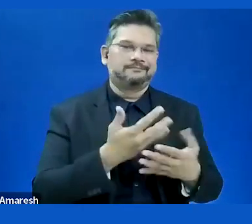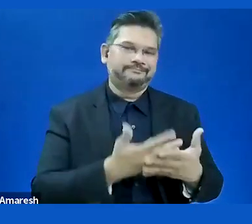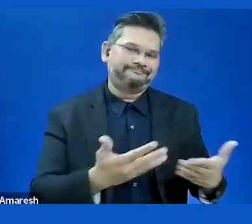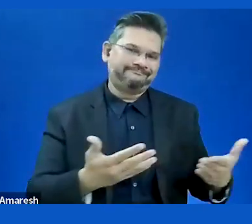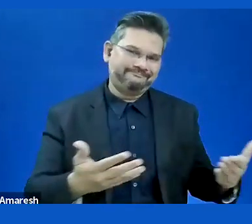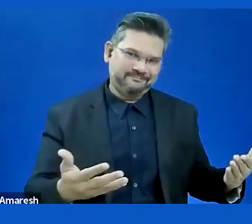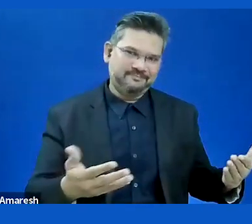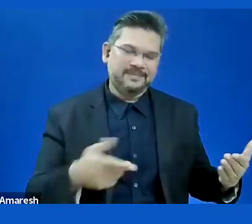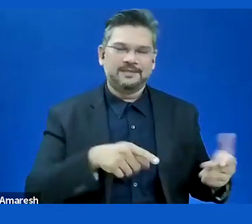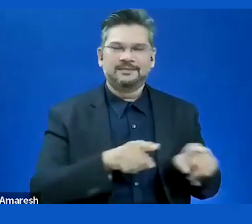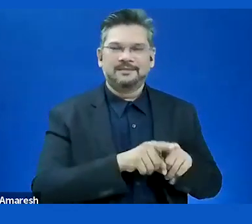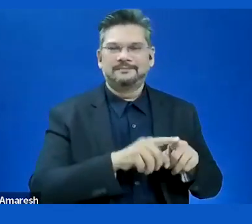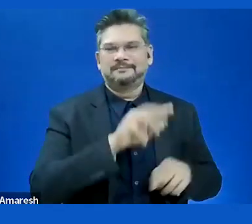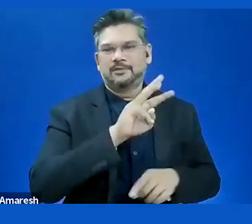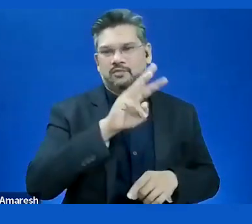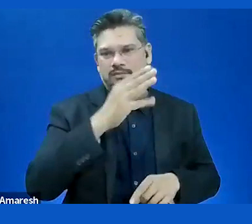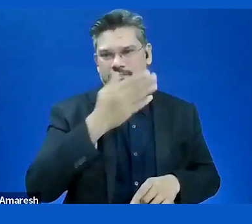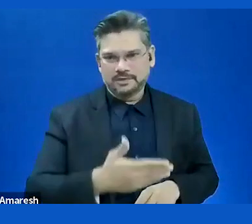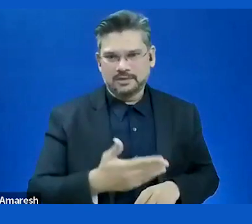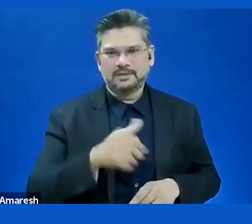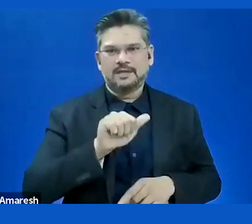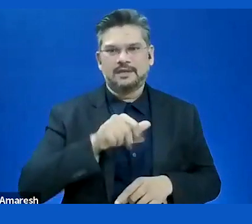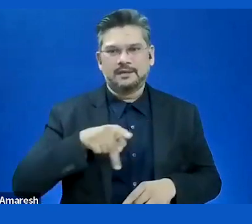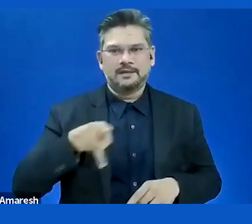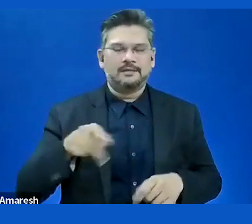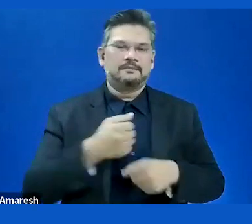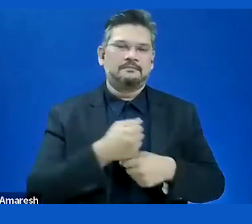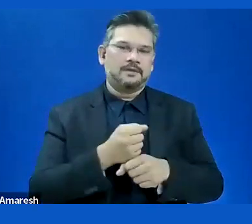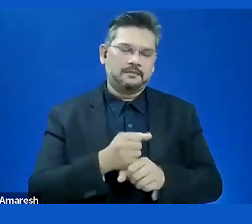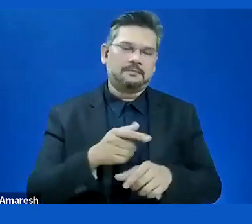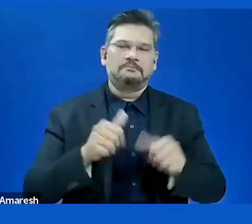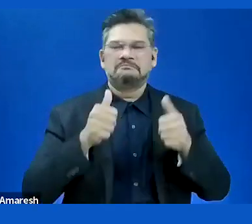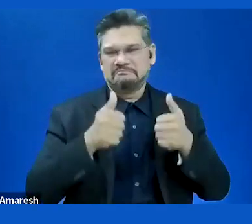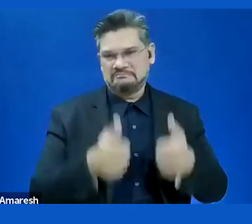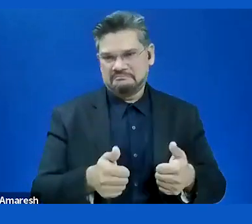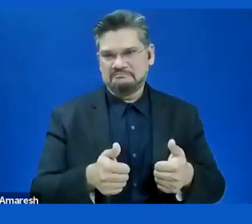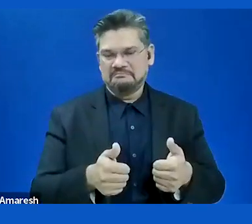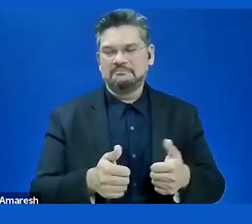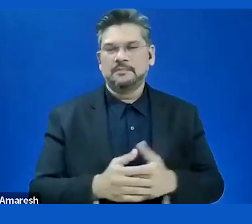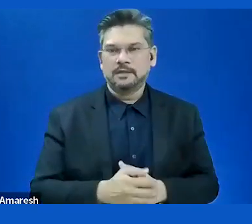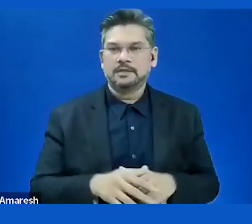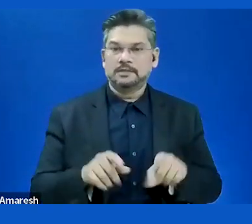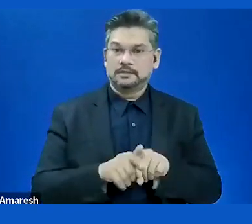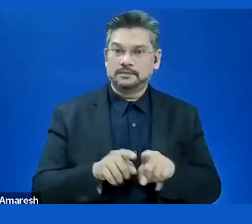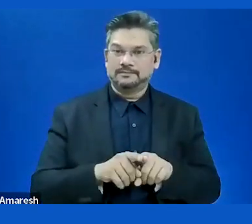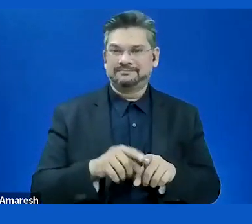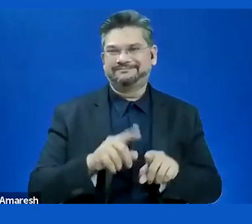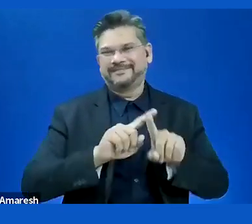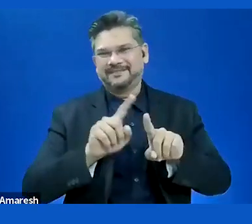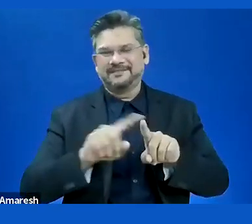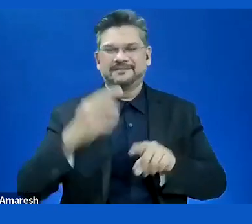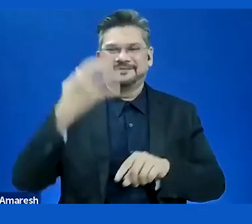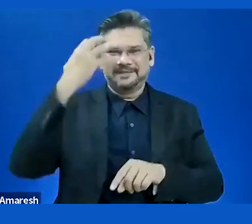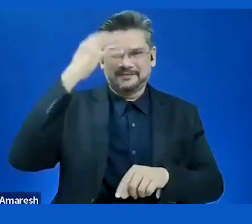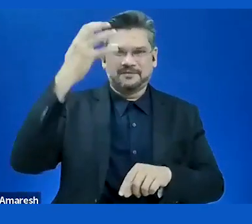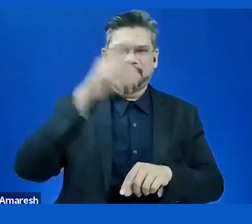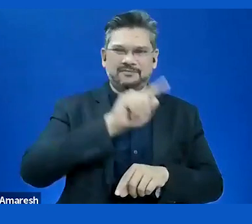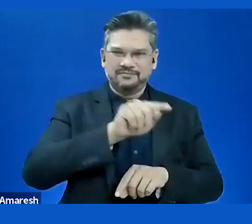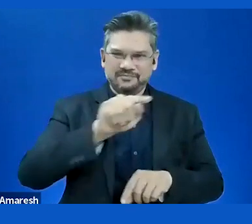This time for Public Sector bodies, ICT suppliers, monitoring agencies to acknowledge the expertise